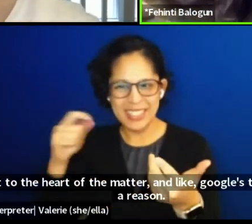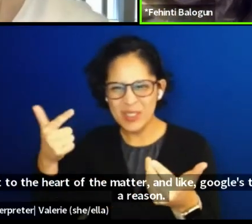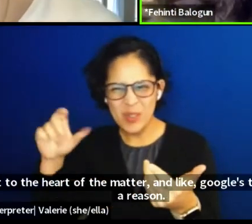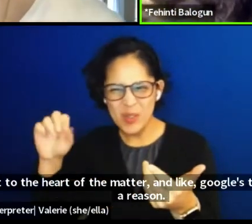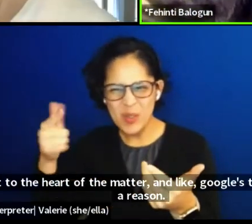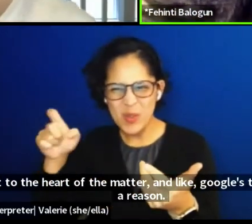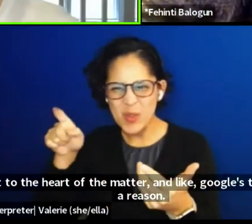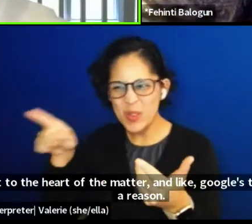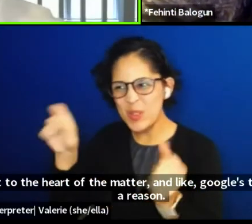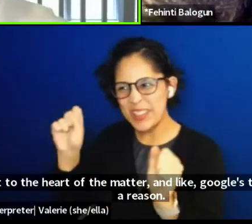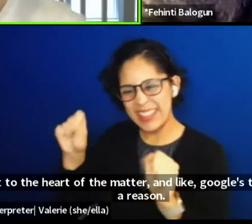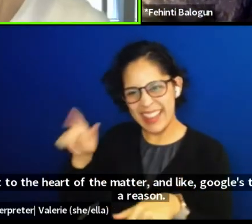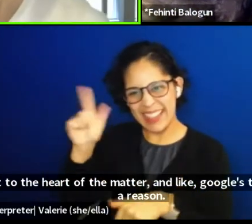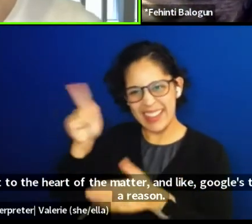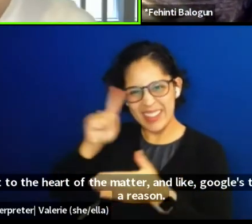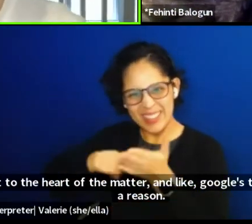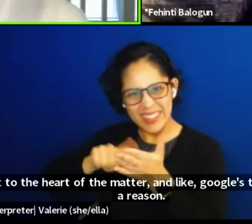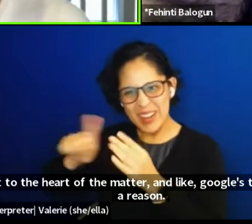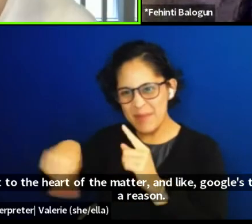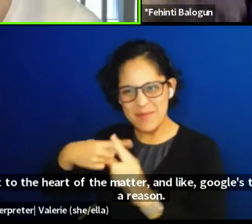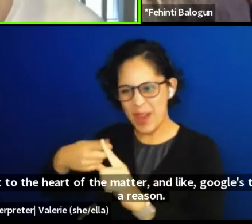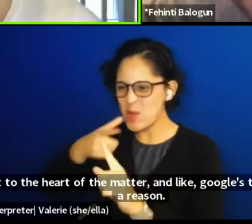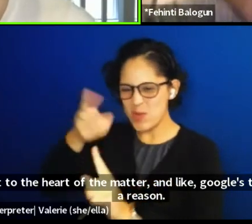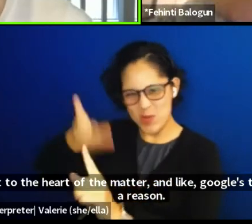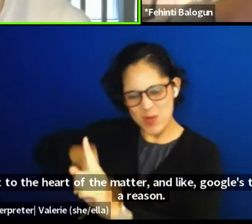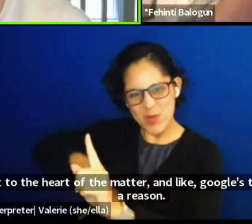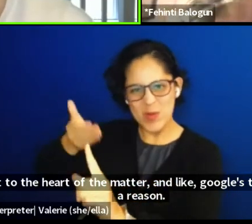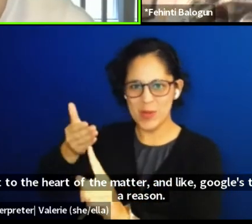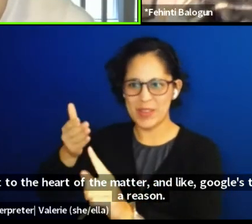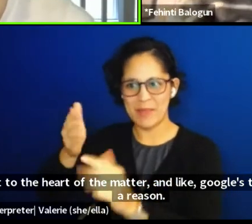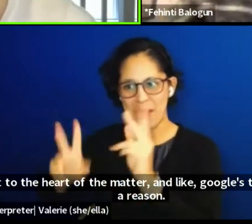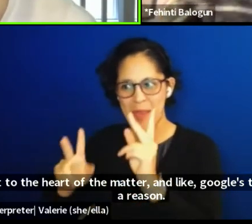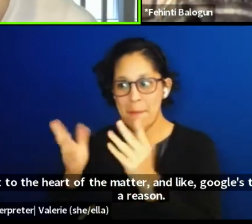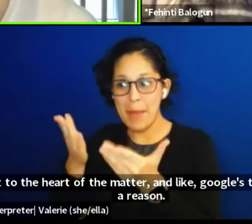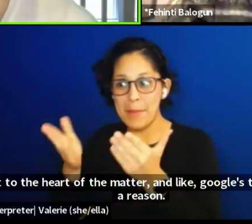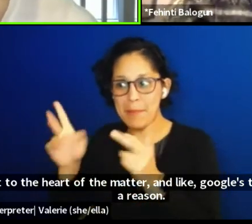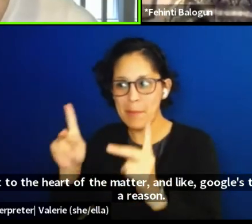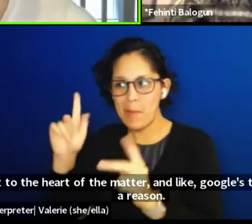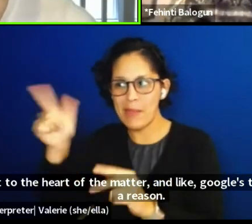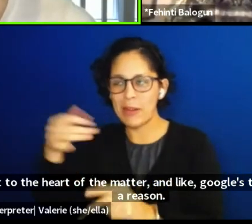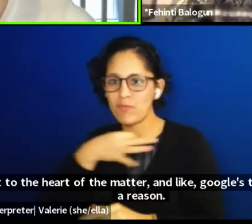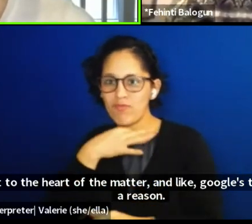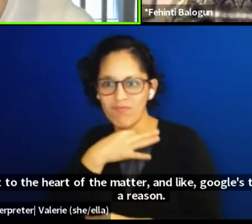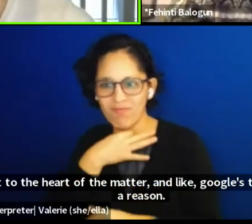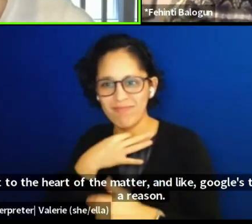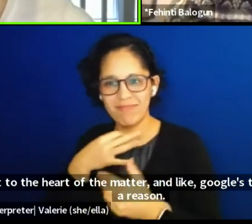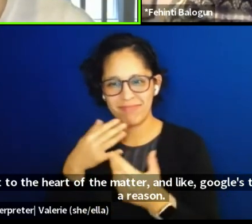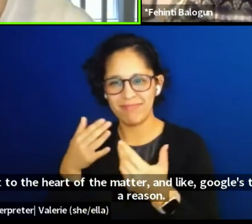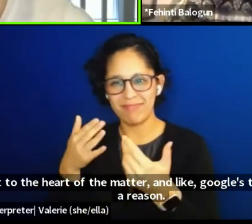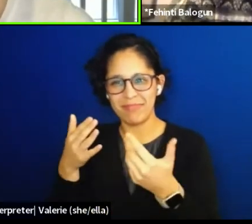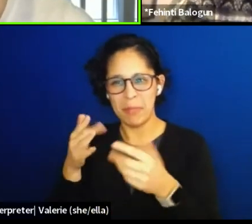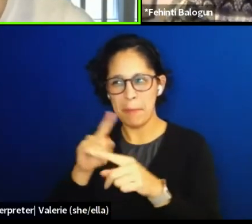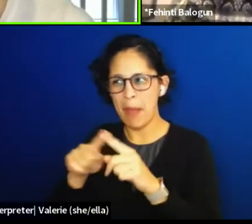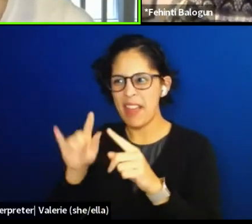and anything that folks might wanna know about you is gonna probably come up a little in the course of our conversation,